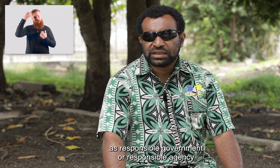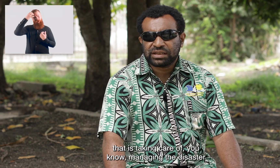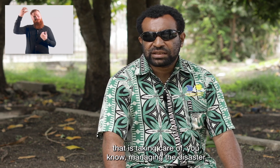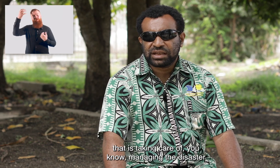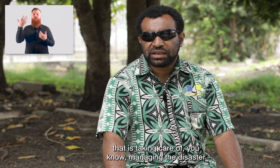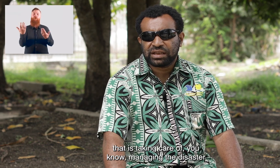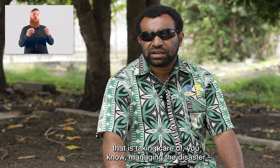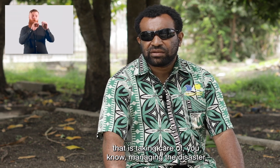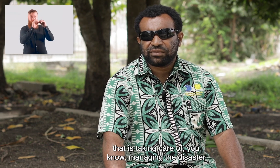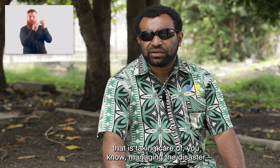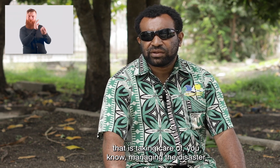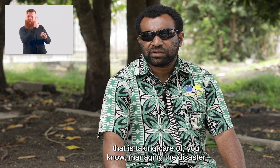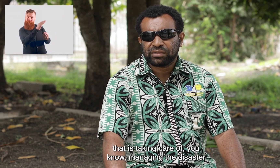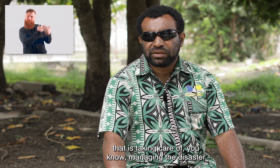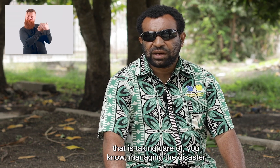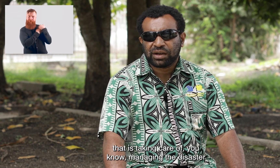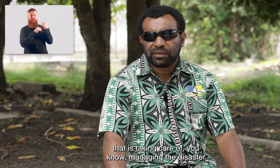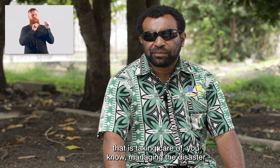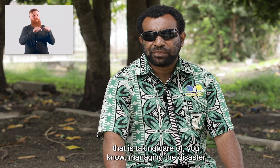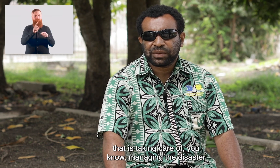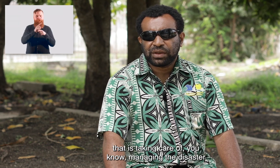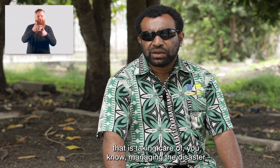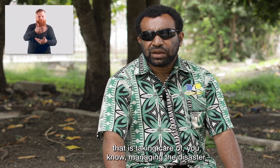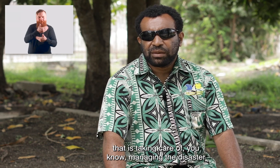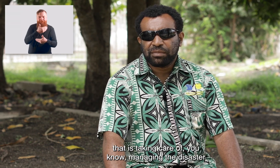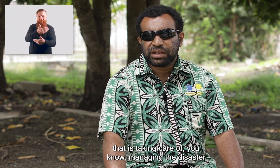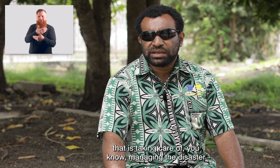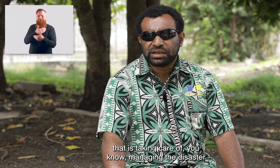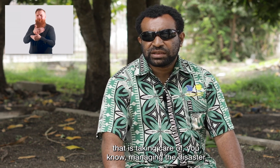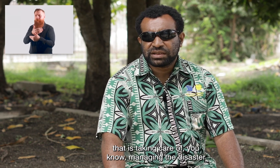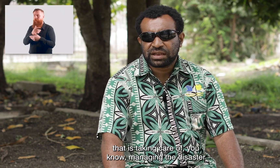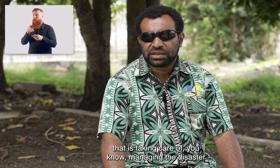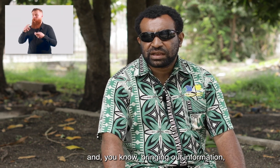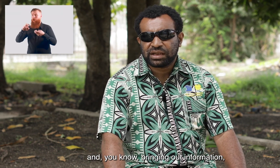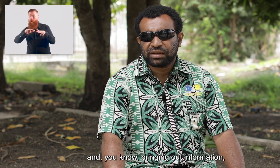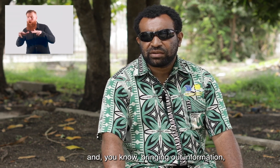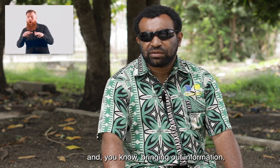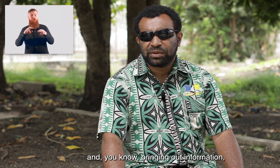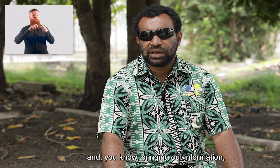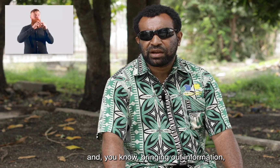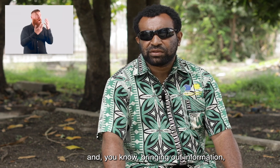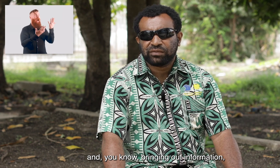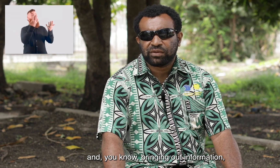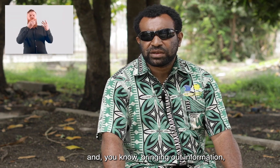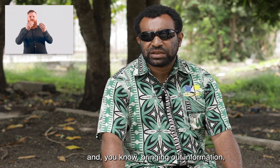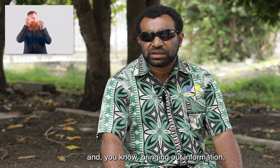that is taking care of, you know, managing the disaster and, you know, bringing out information,